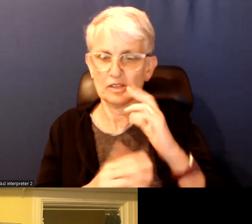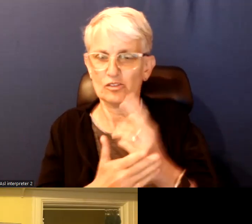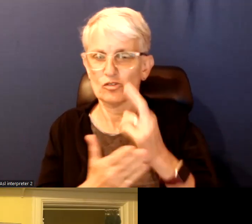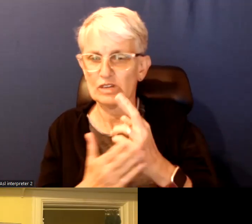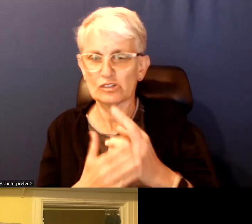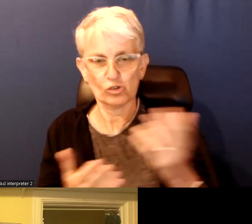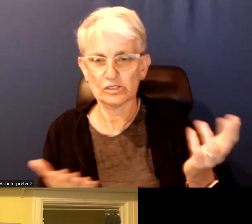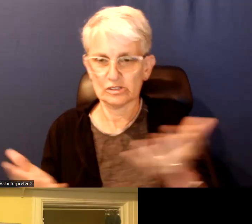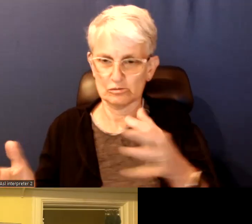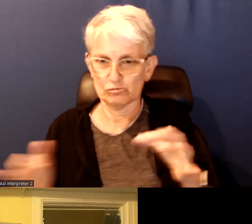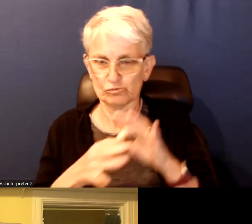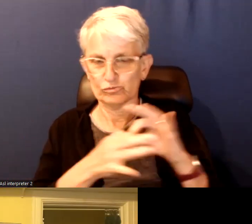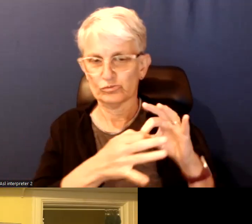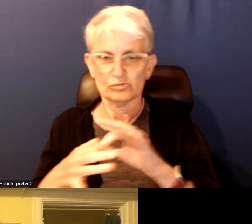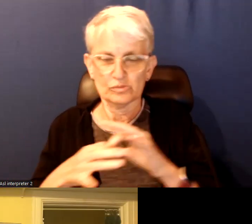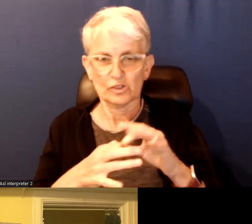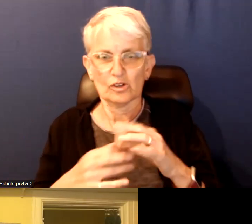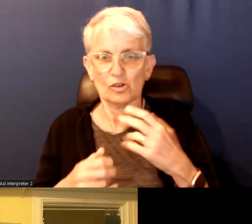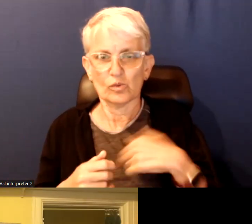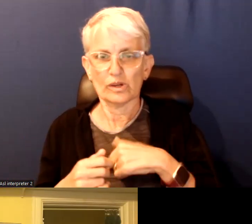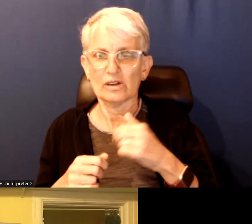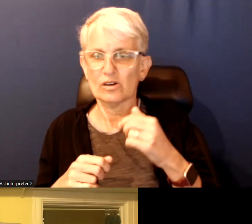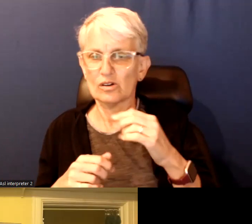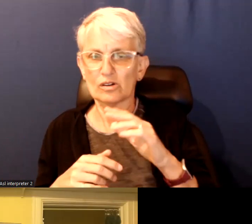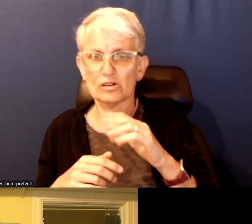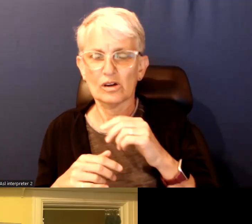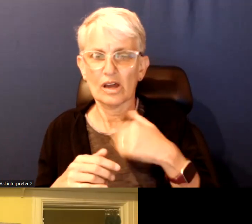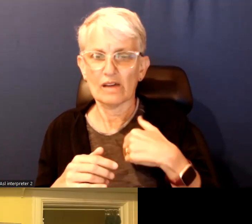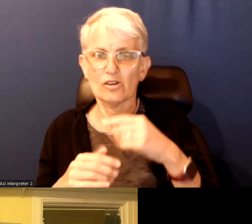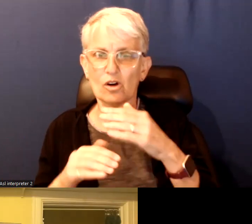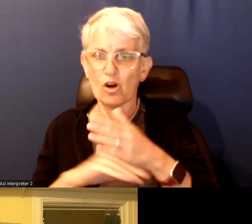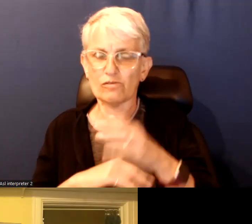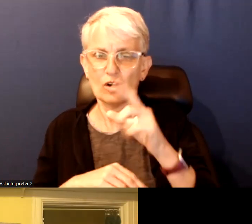I do not think any of us are forgetting that we have over billion dollar hole in our budget